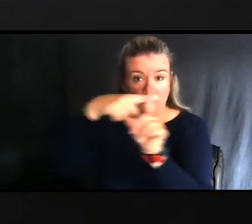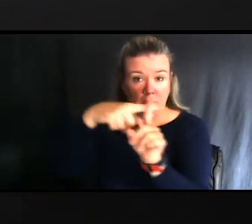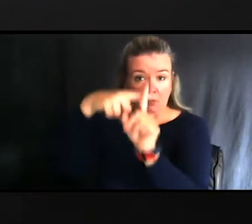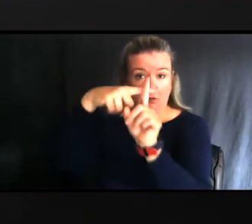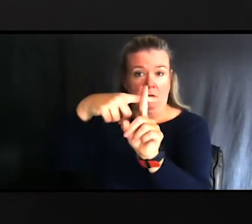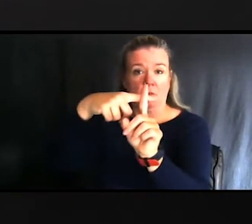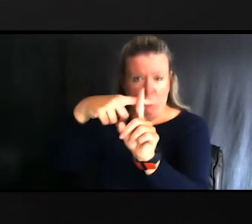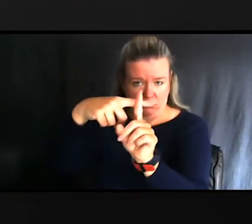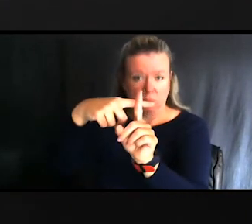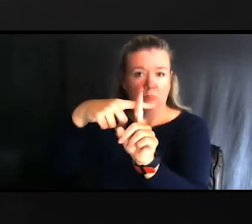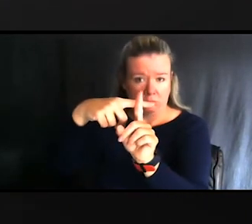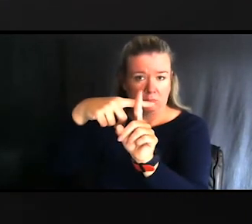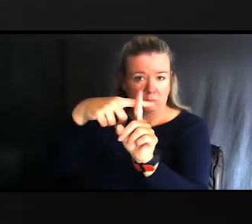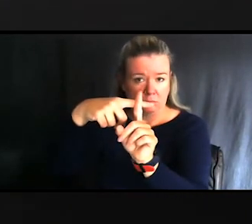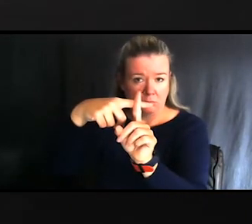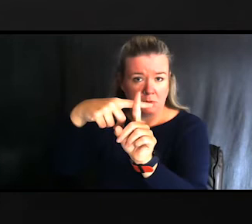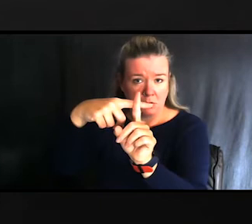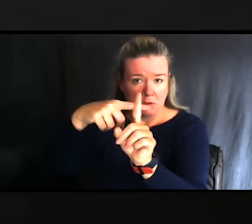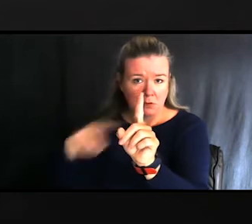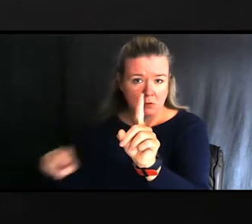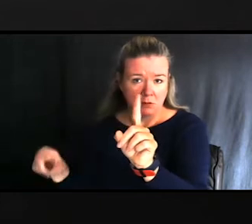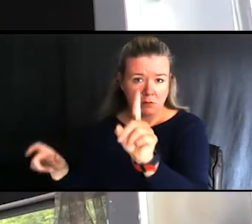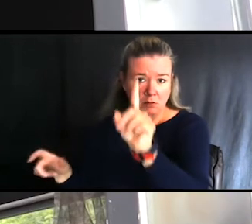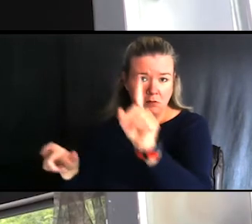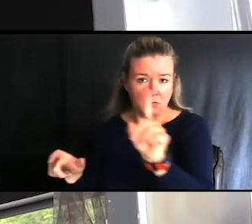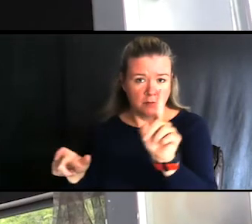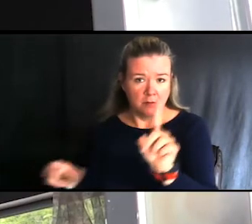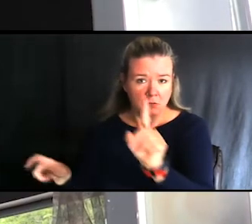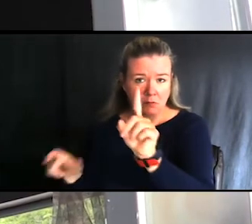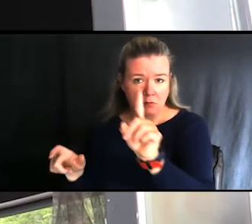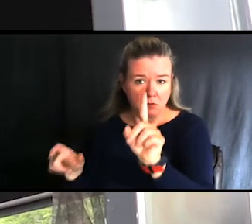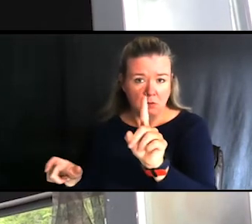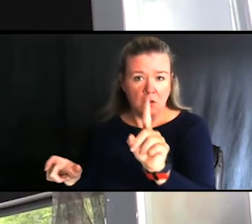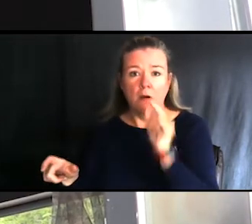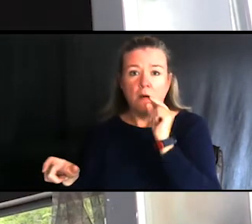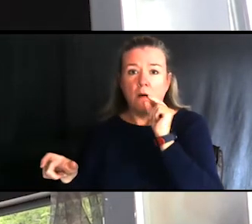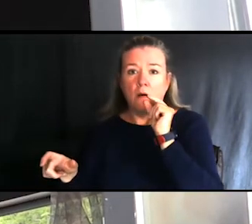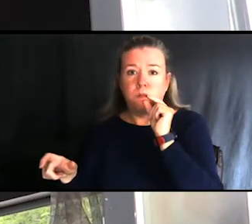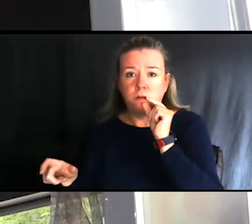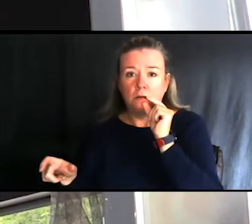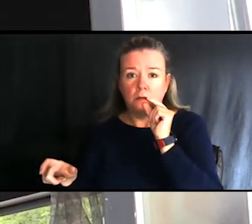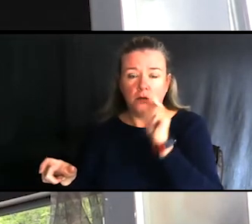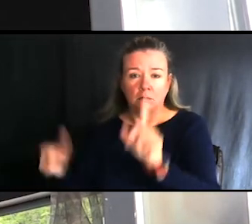put your crosshairs where you want to hit and puff in on that hose and it fires the gun.